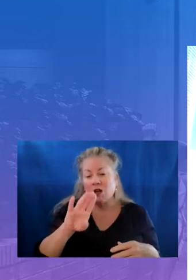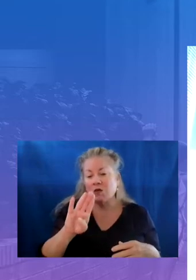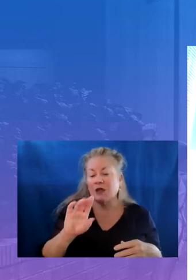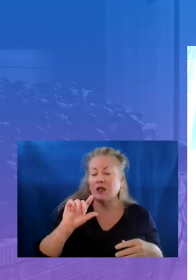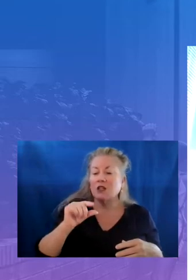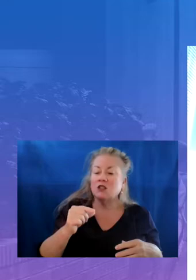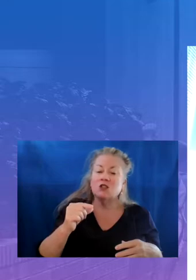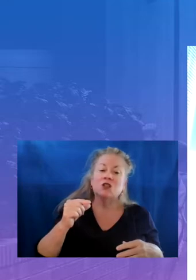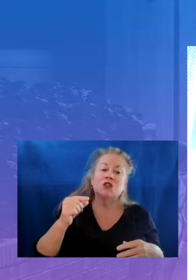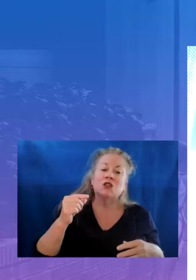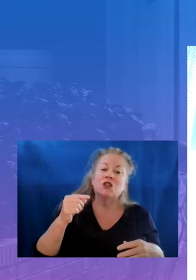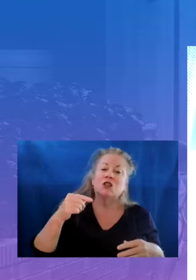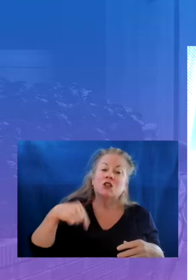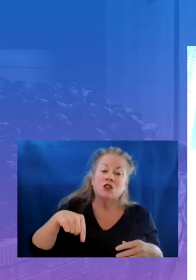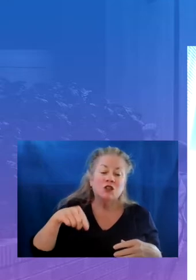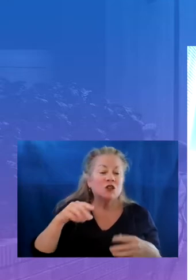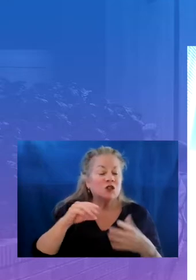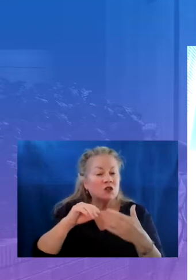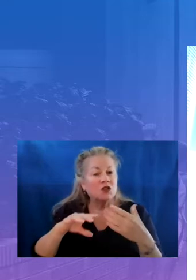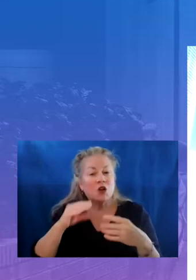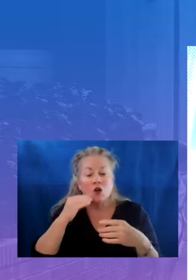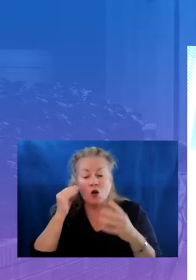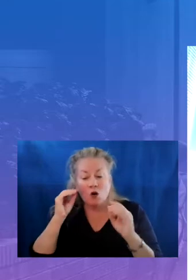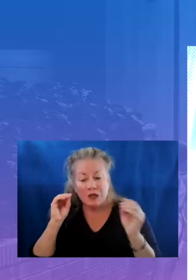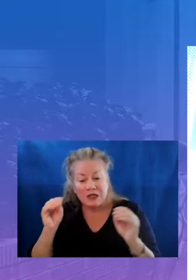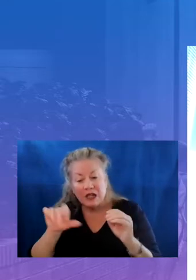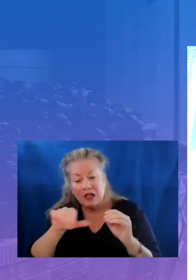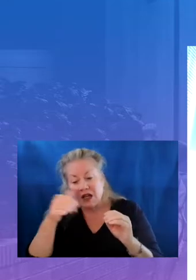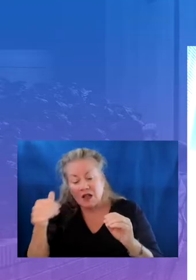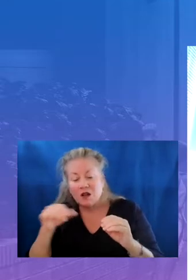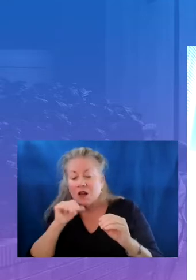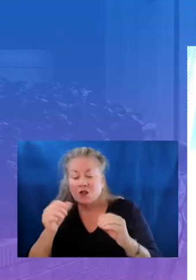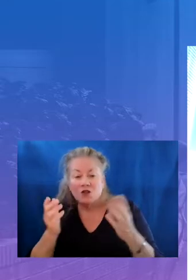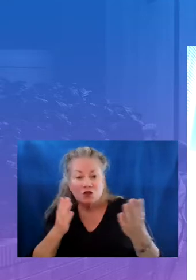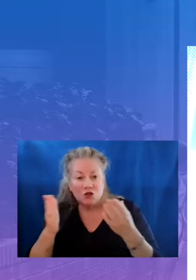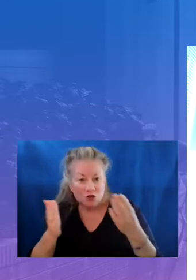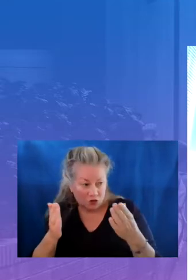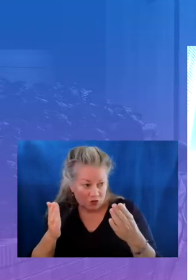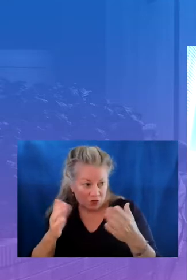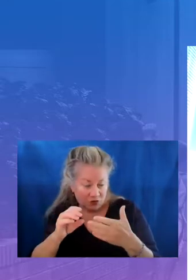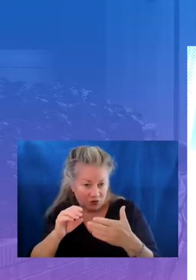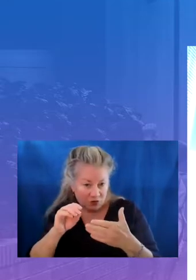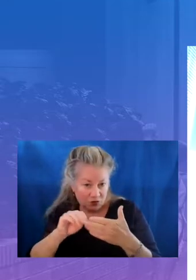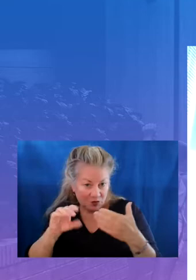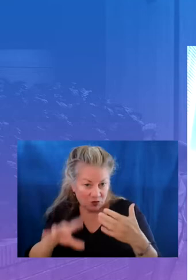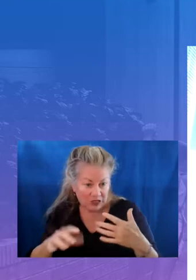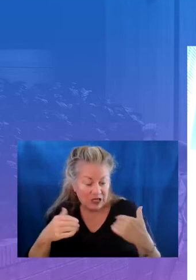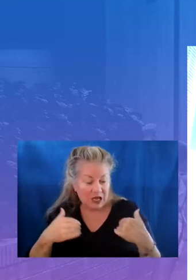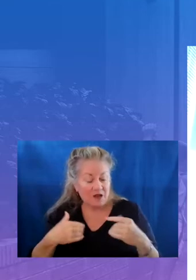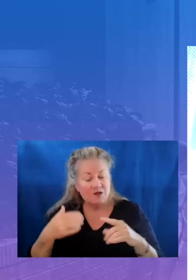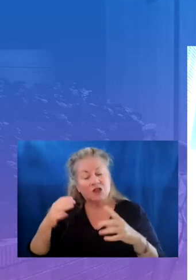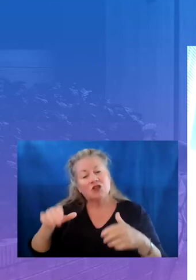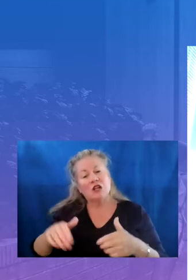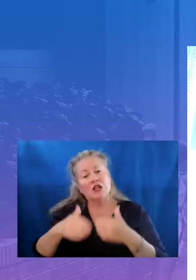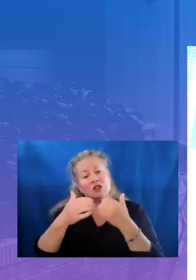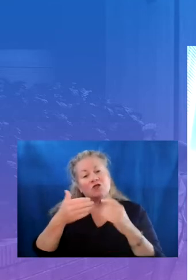students experiencing homelessness and other underserved students these challenges can have a direct impact on student learning and development